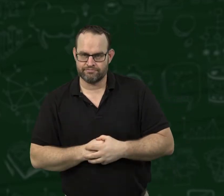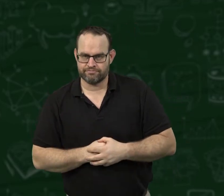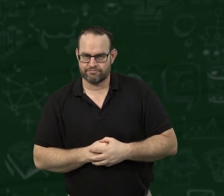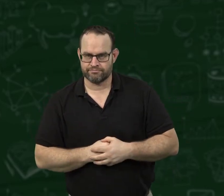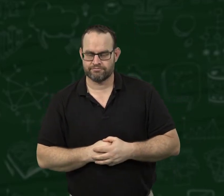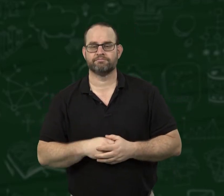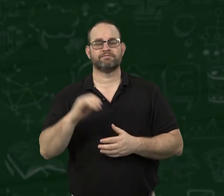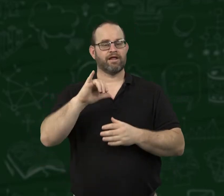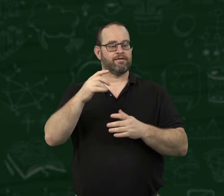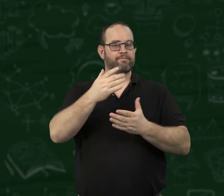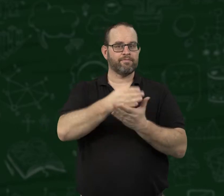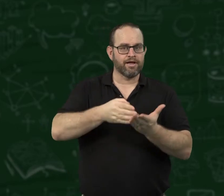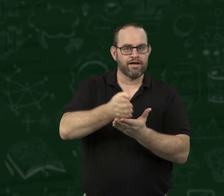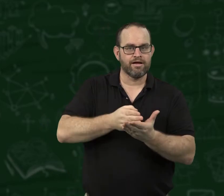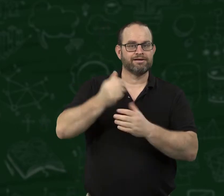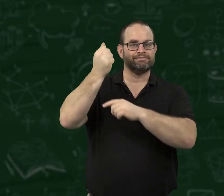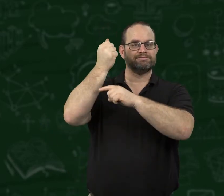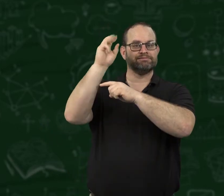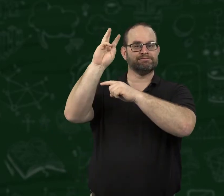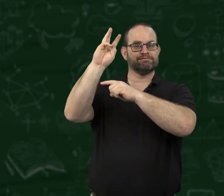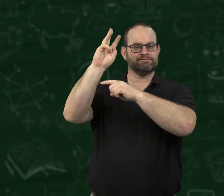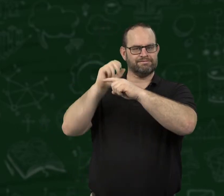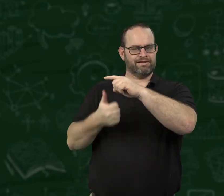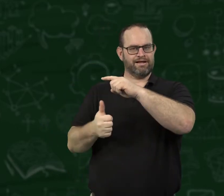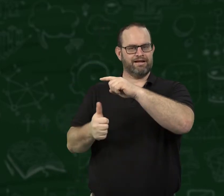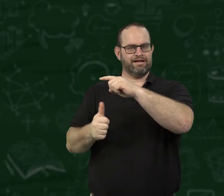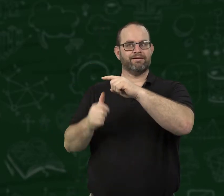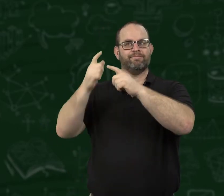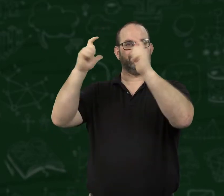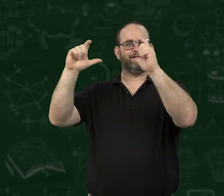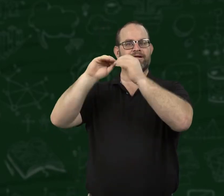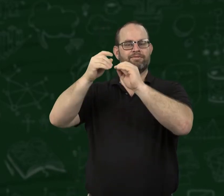Our pizza example, 16/10, is also an improper fraction.